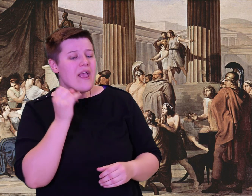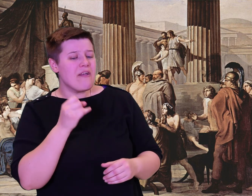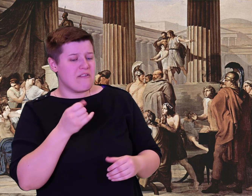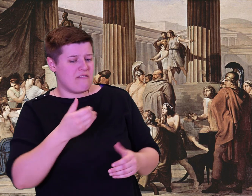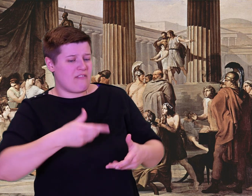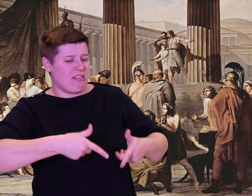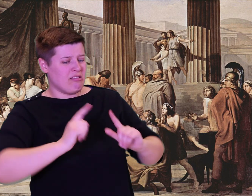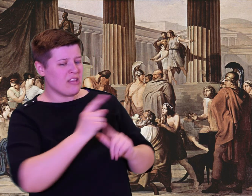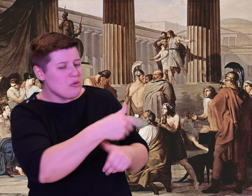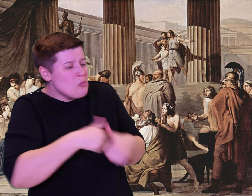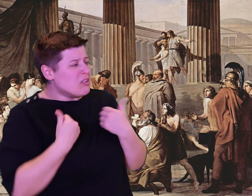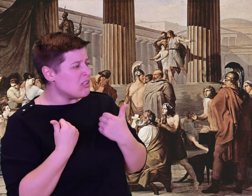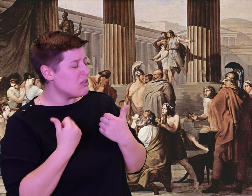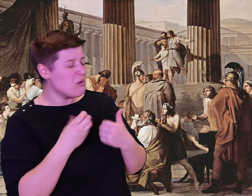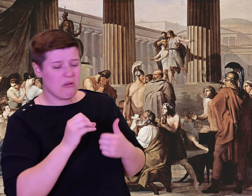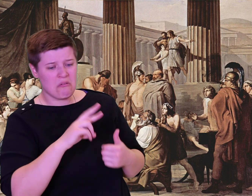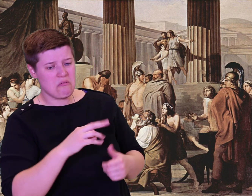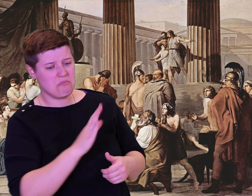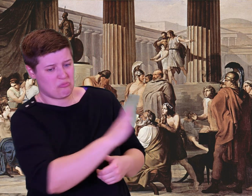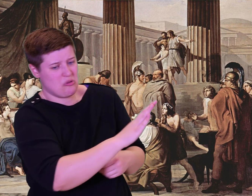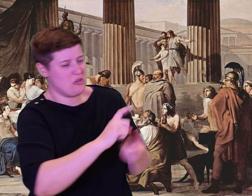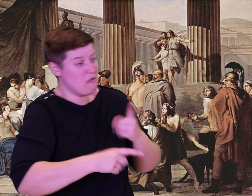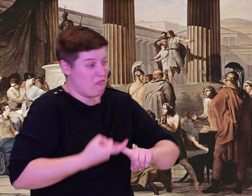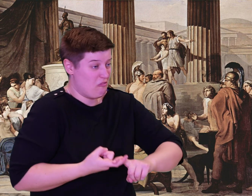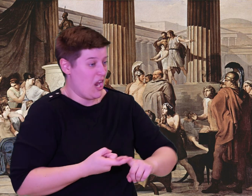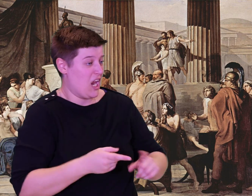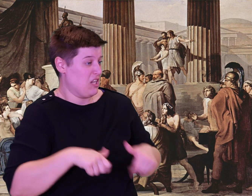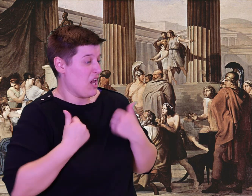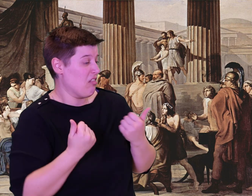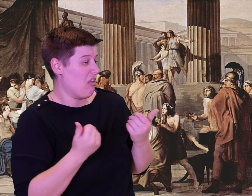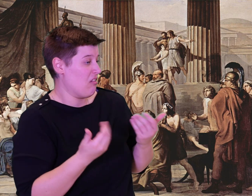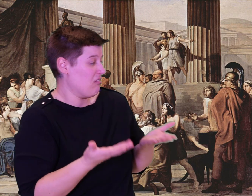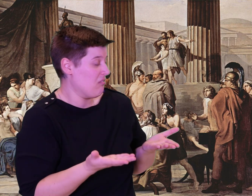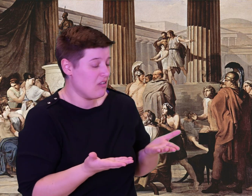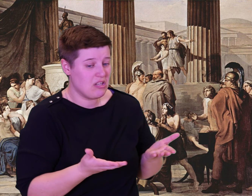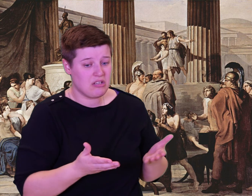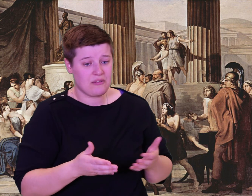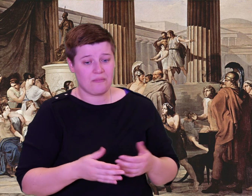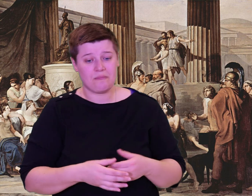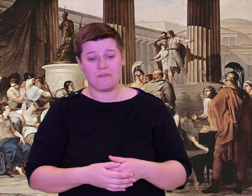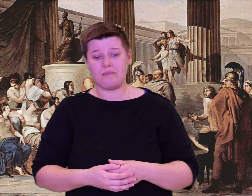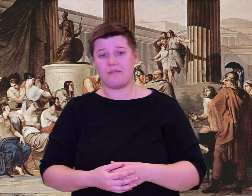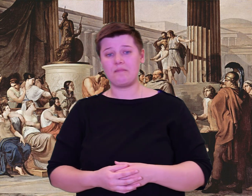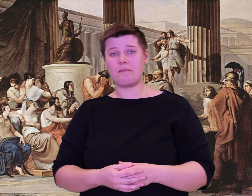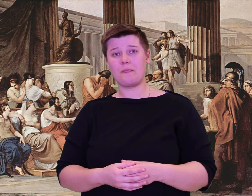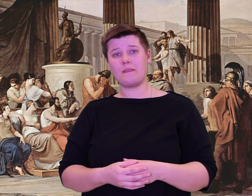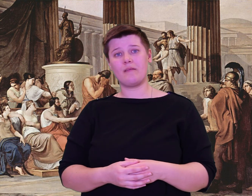I do the bidding of my own heart.